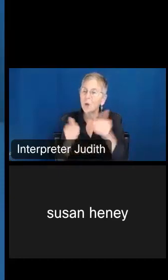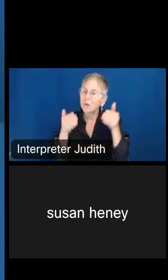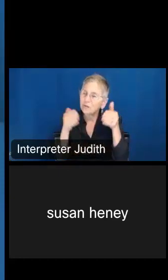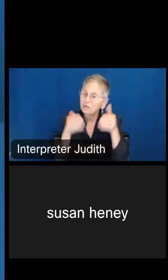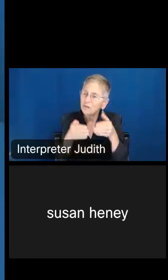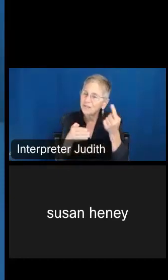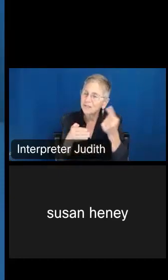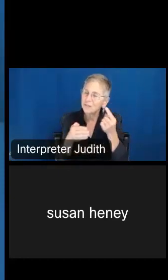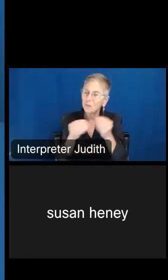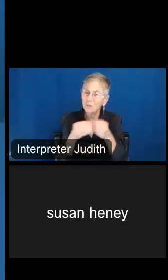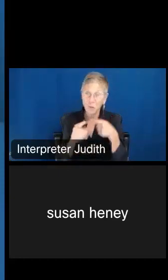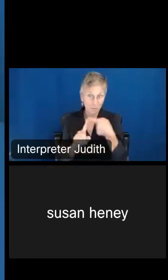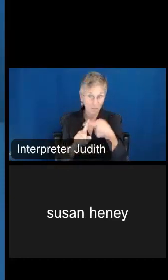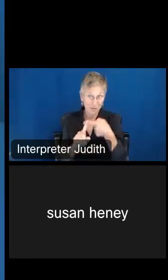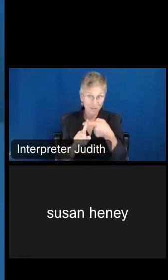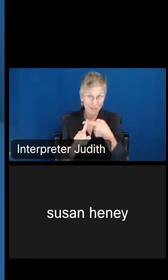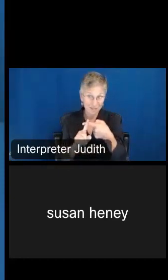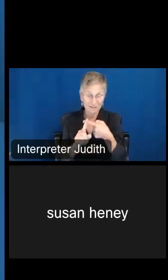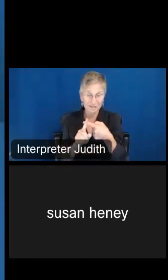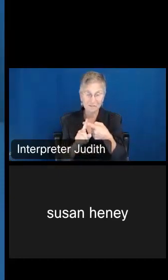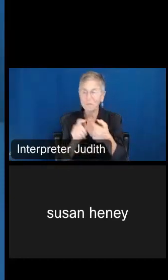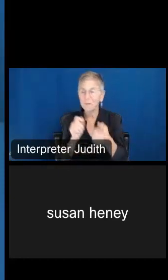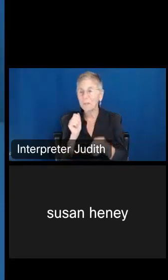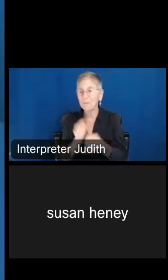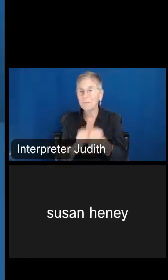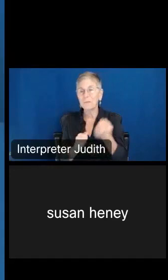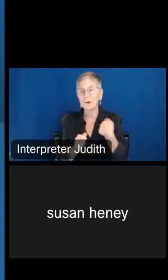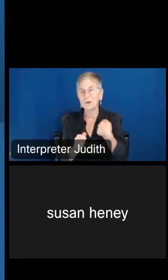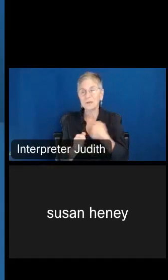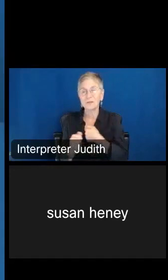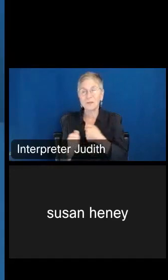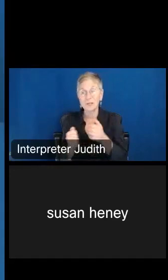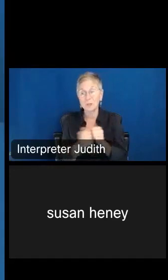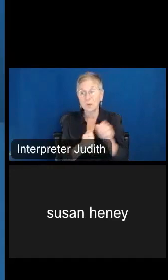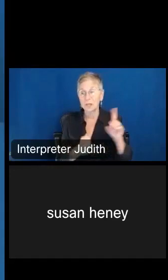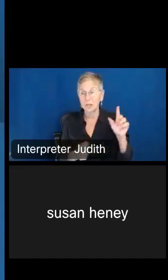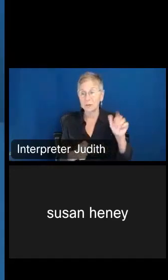positive than most of us with disabilities are often hearing about how we don't make